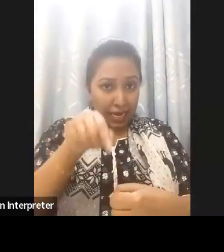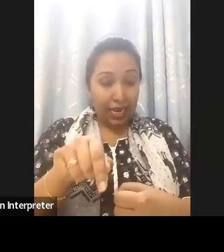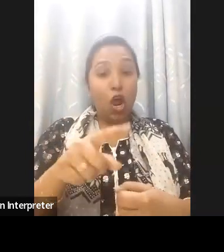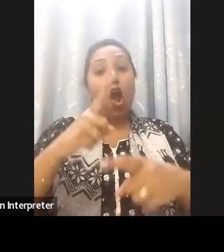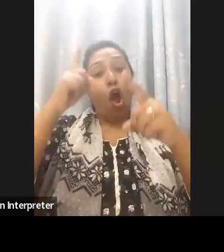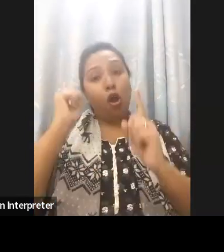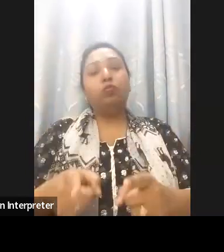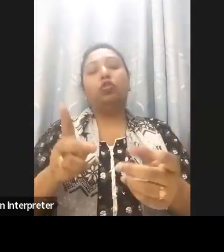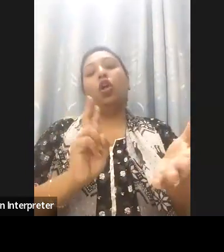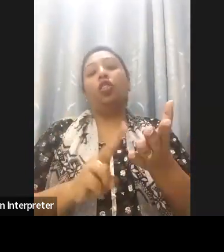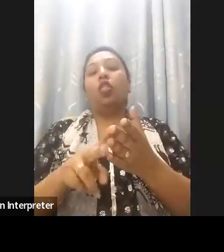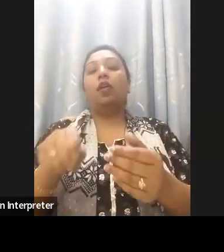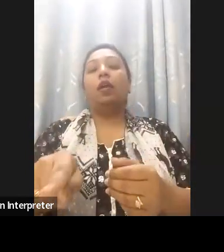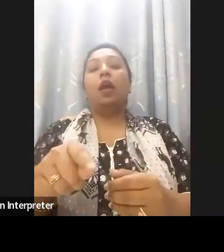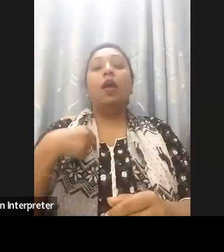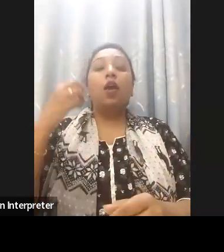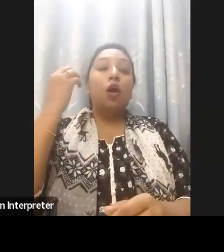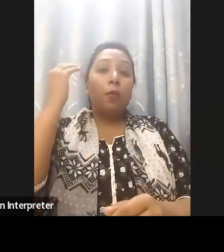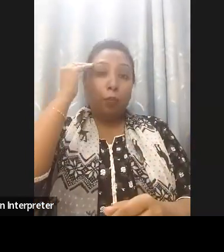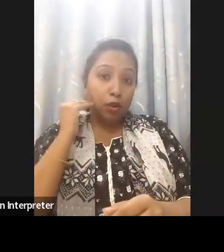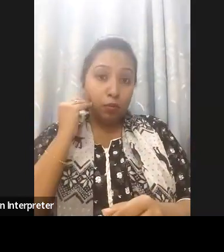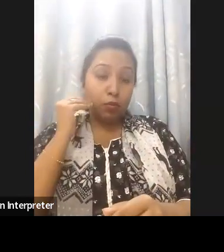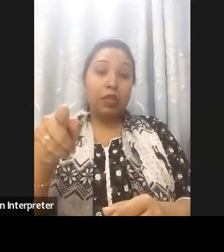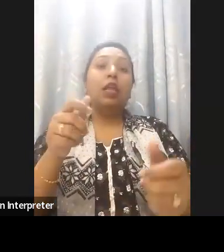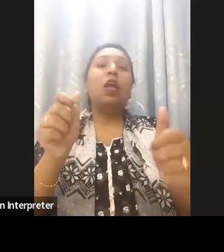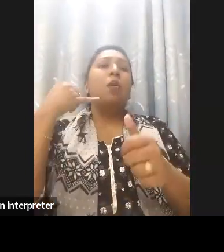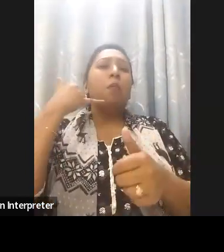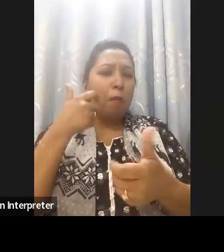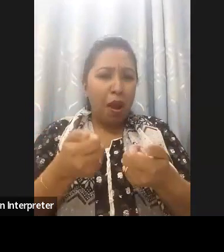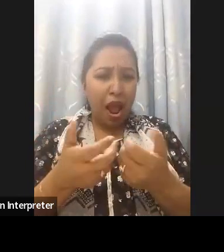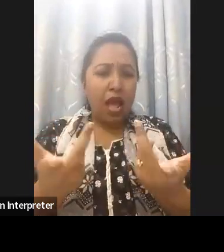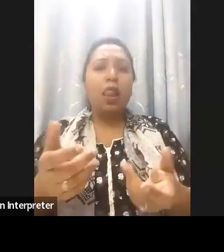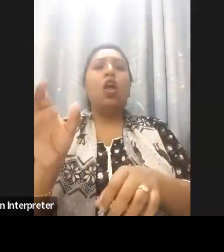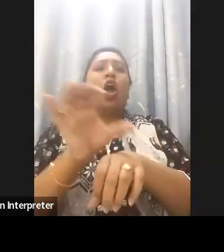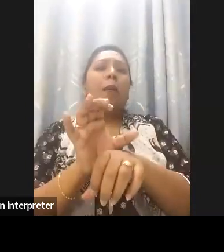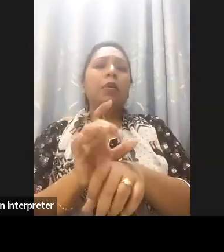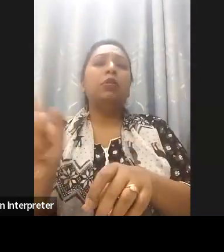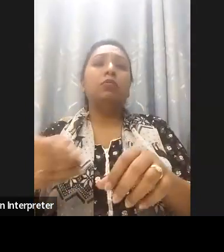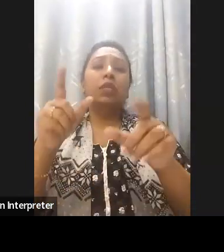and the establishment of the Equality Center we are steadfast in our commitment to building